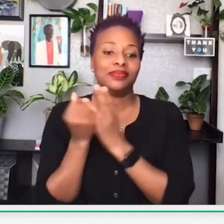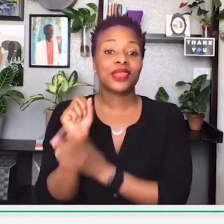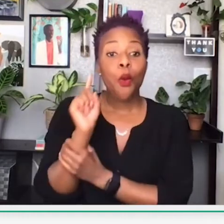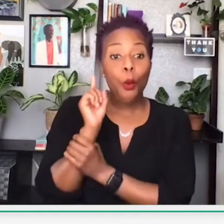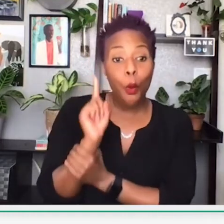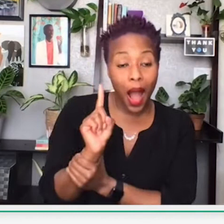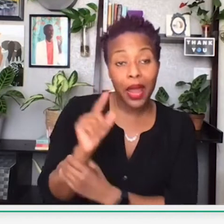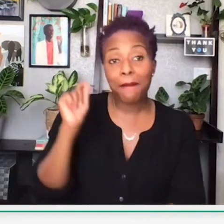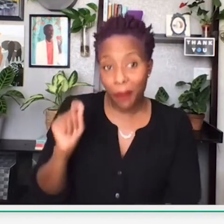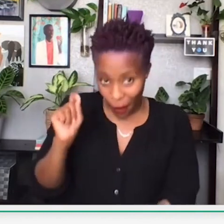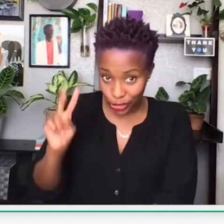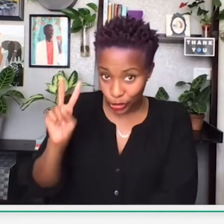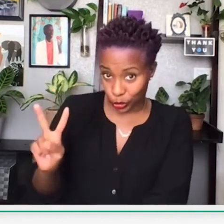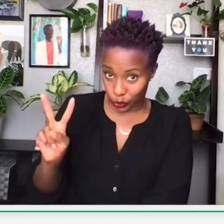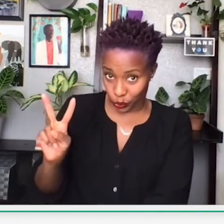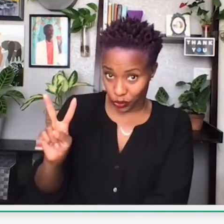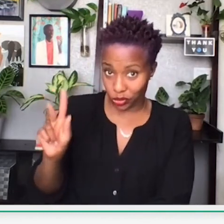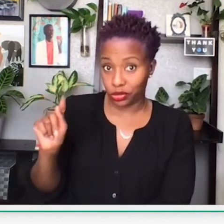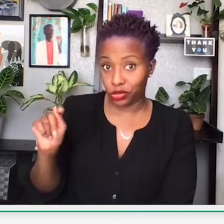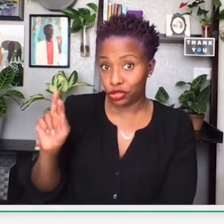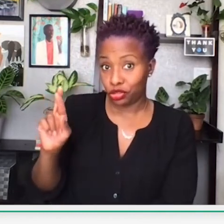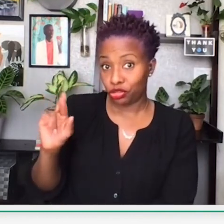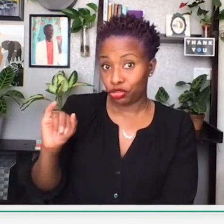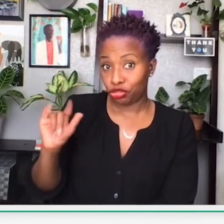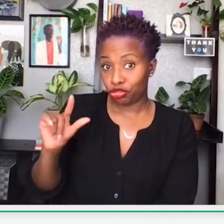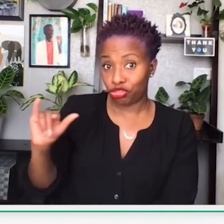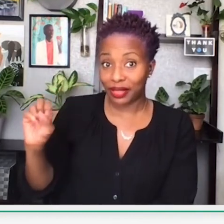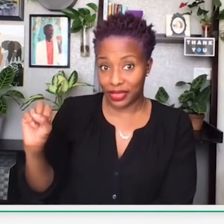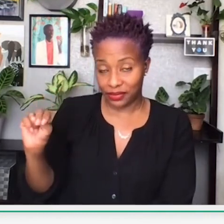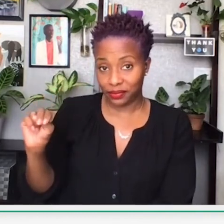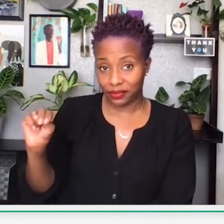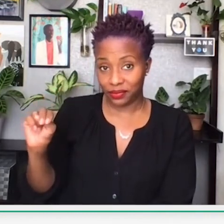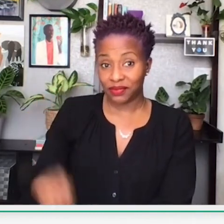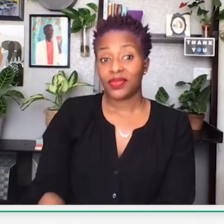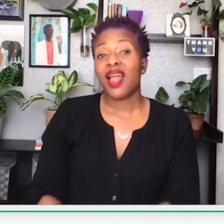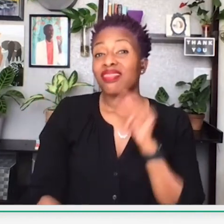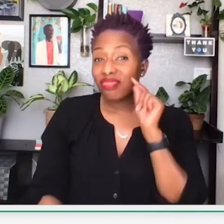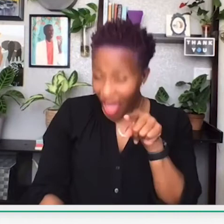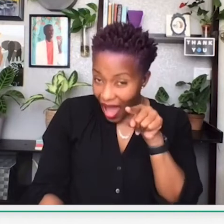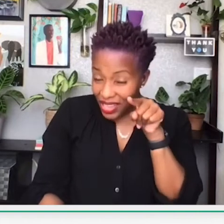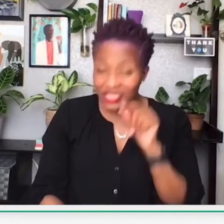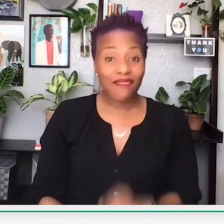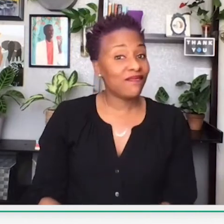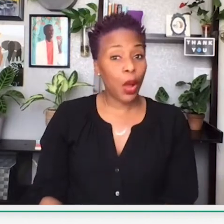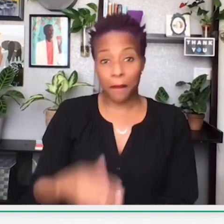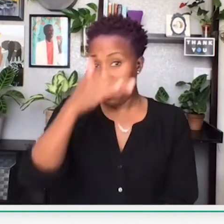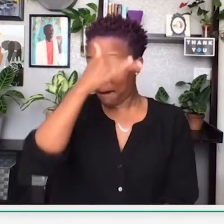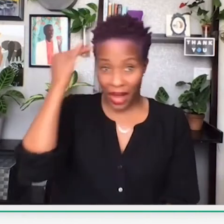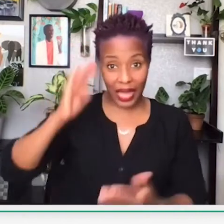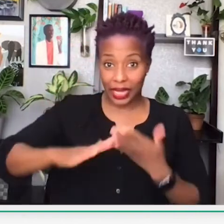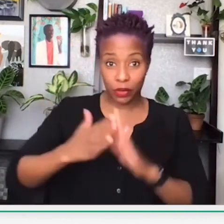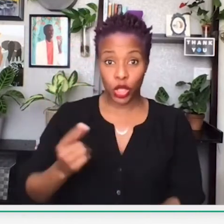So go ahead and read that number. $1.2 trillion. That